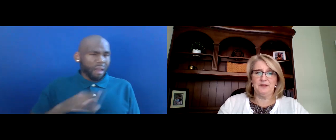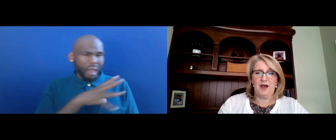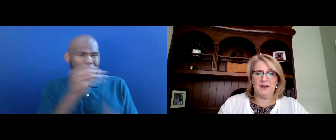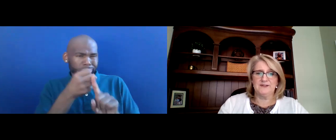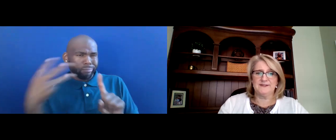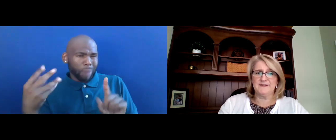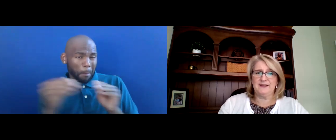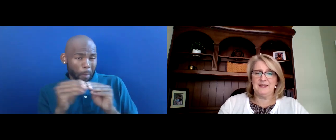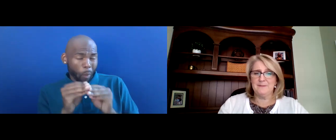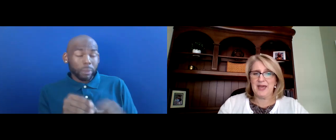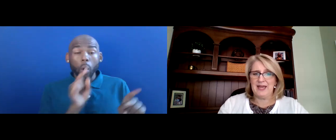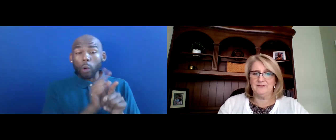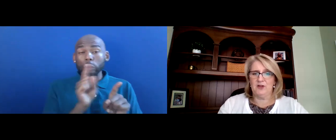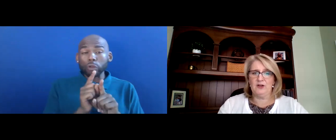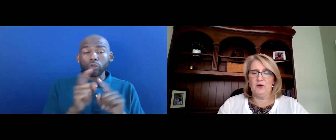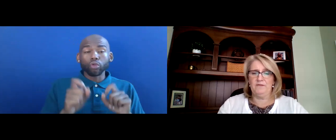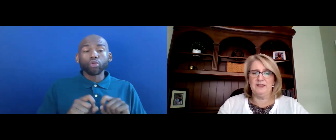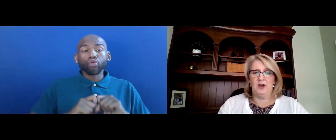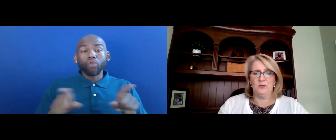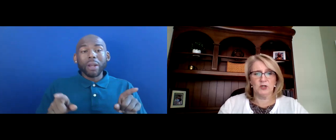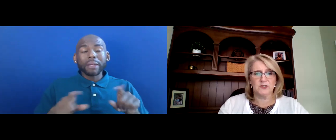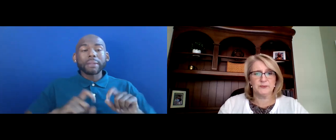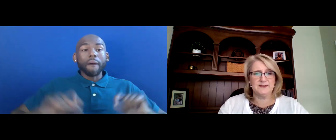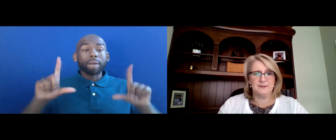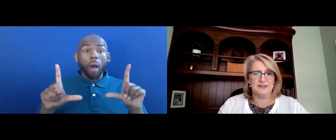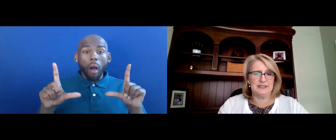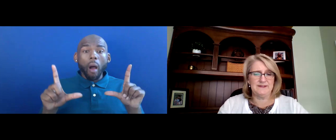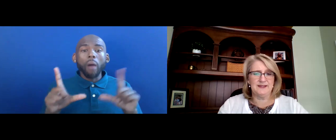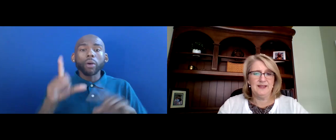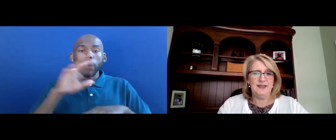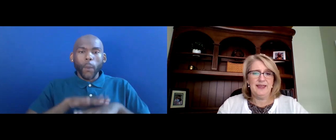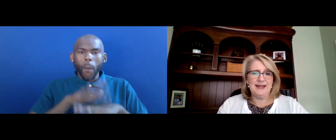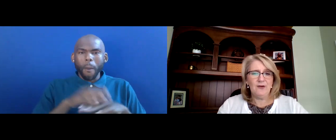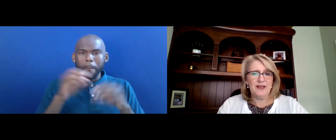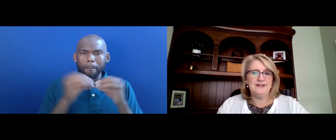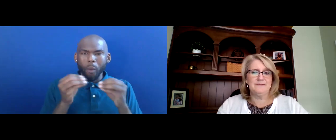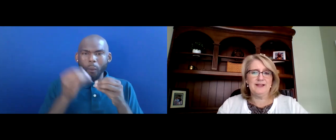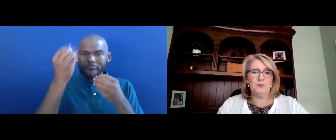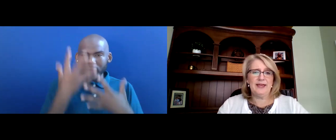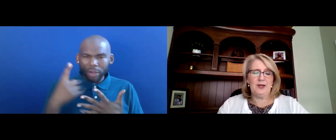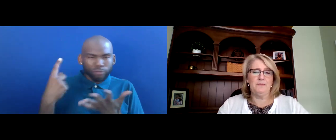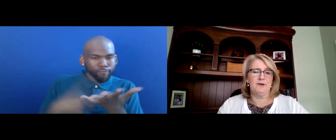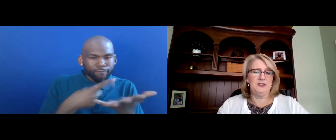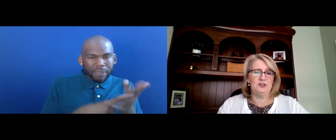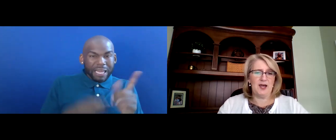A BLOG DISCUSSING THE IMPACT OF LONG COVID ON WORKERS WITH DISABILITIES AND OUTLINES AVAILABLE HELP FROM THE JOB